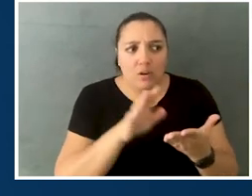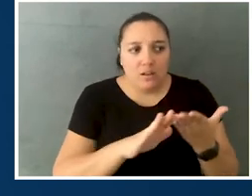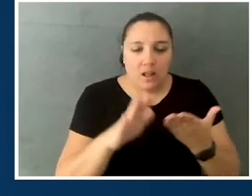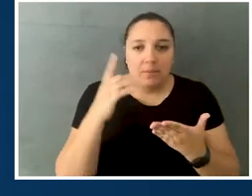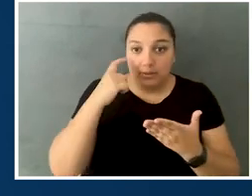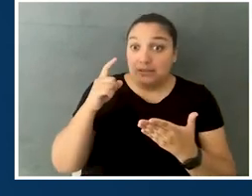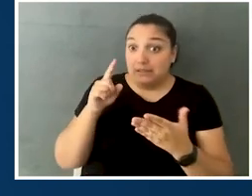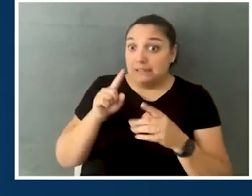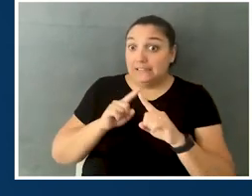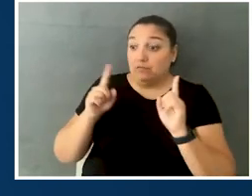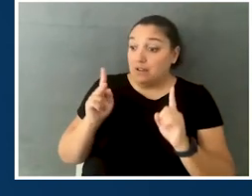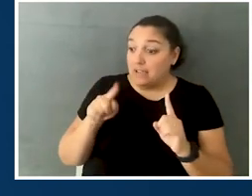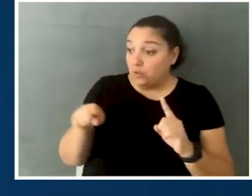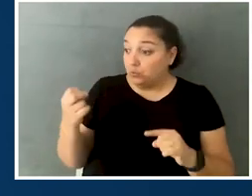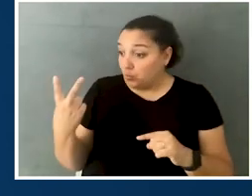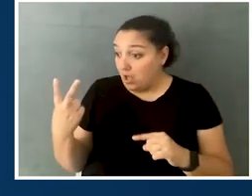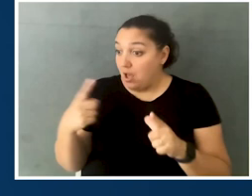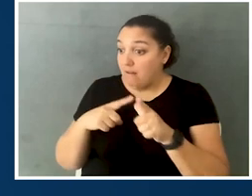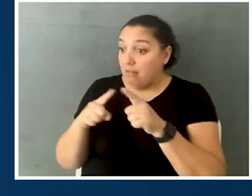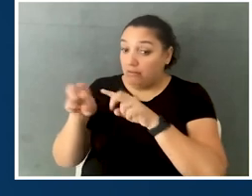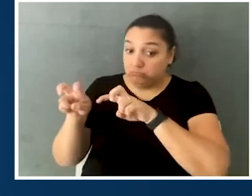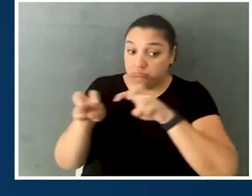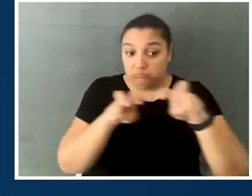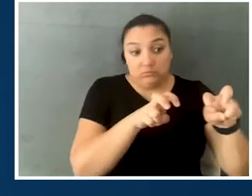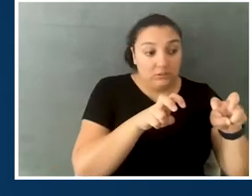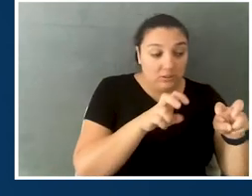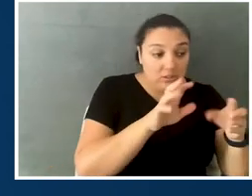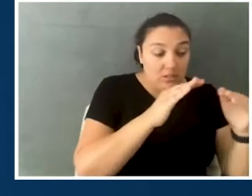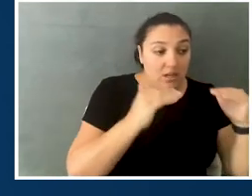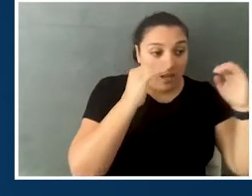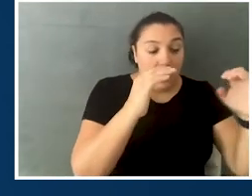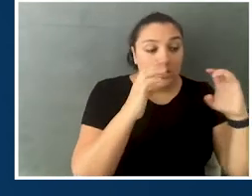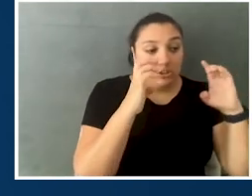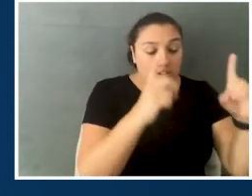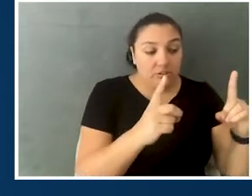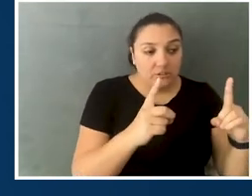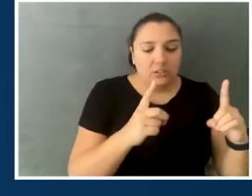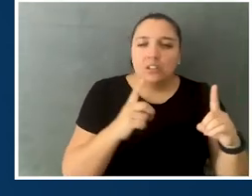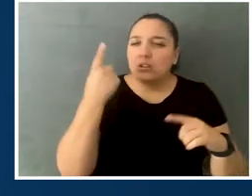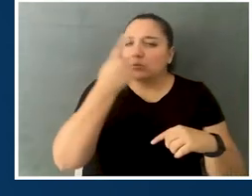Between K through 12 and then going into higher ed, and let's talk about some of those barriers in education